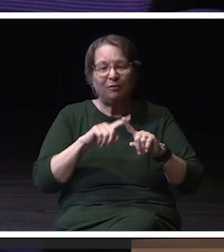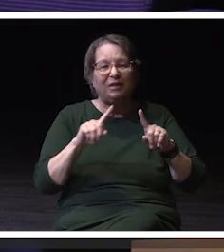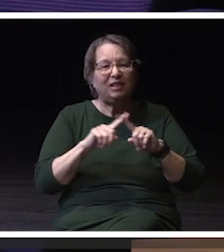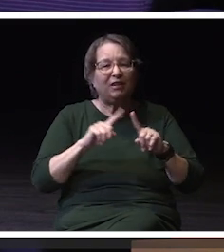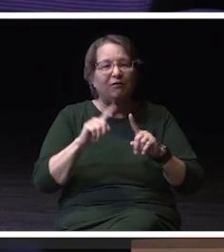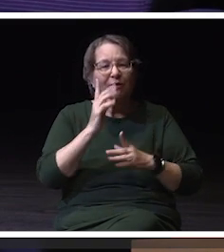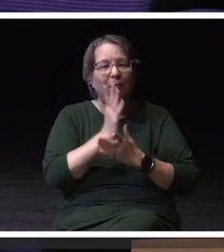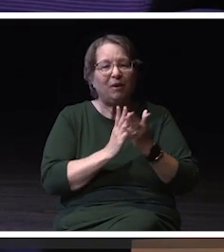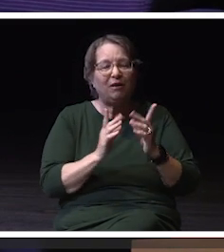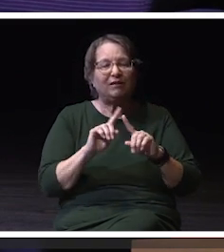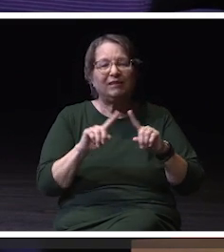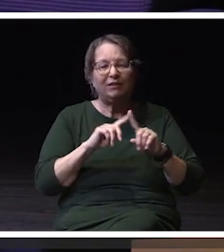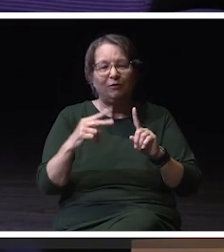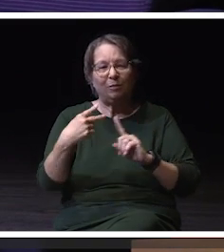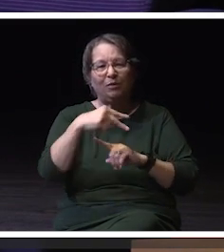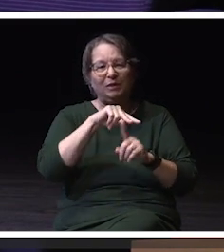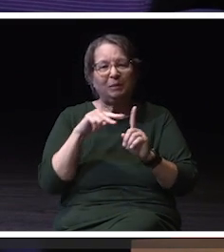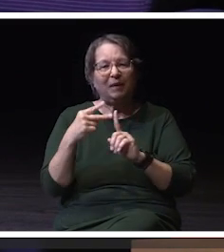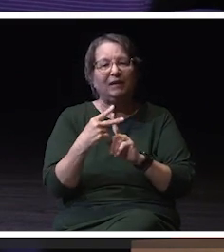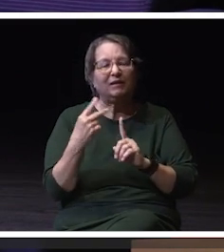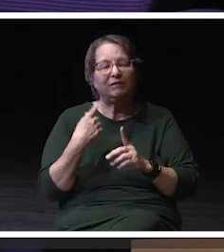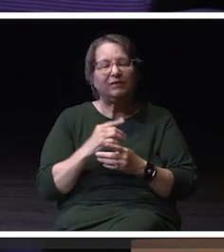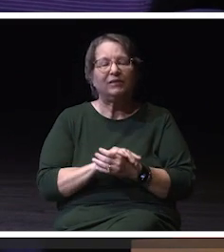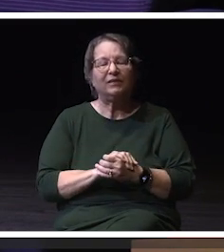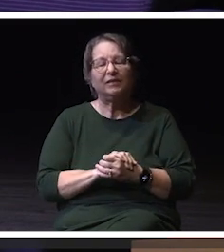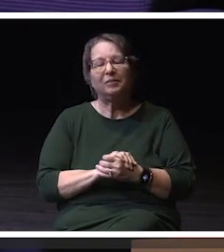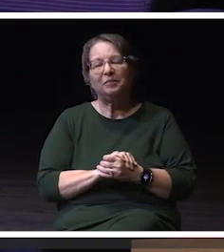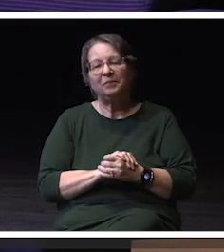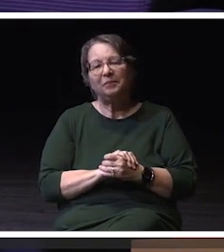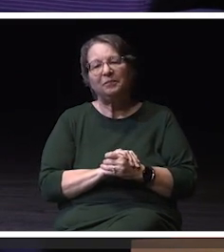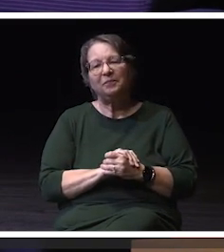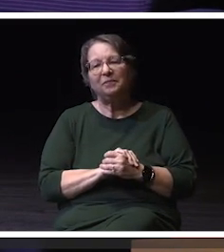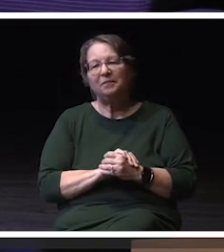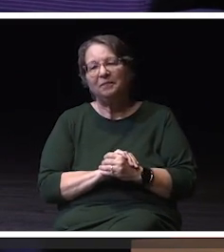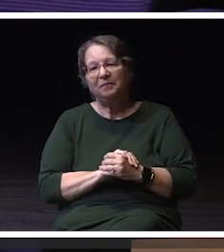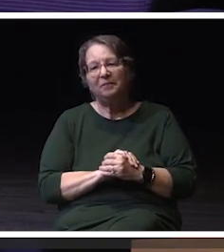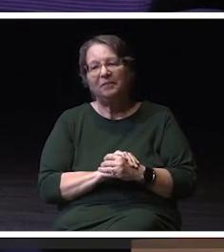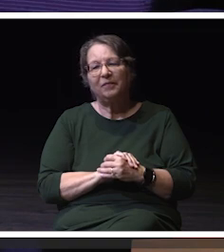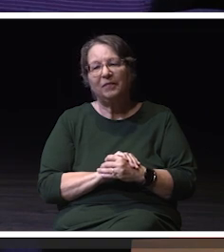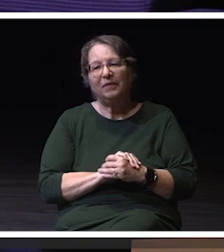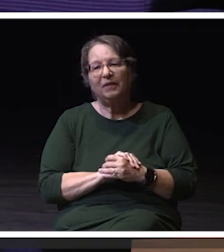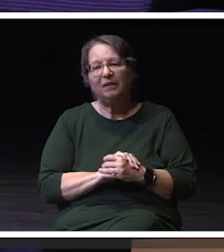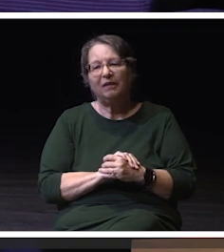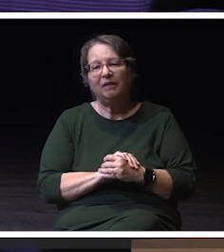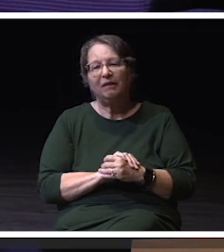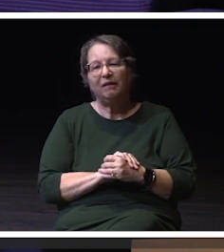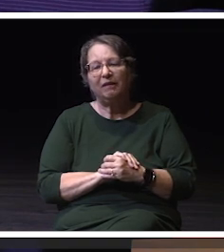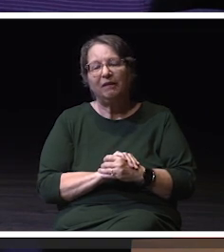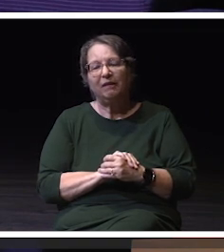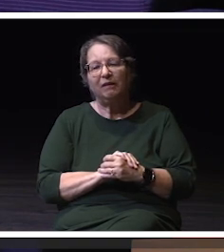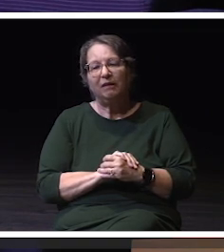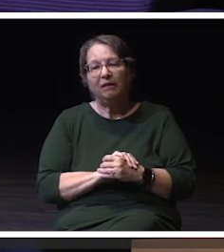and perspectives that we really need to hear, in order for us to support our student success,